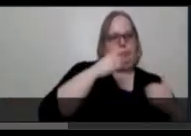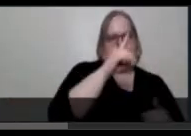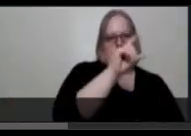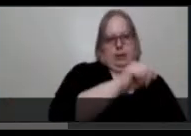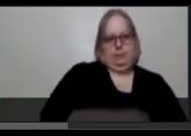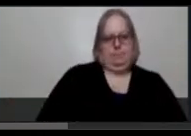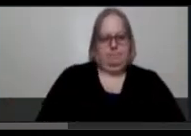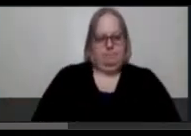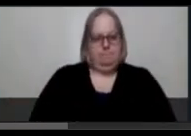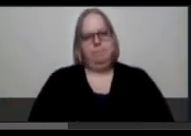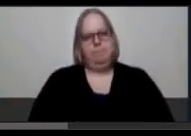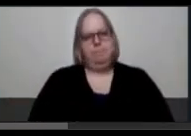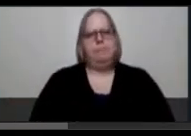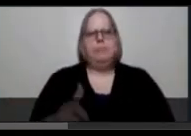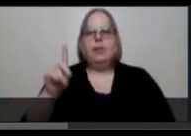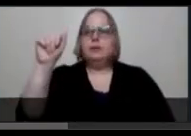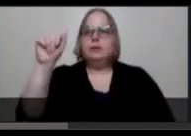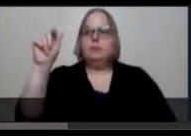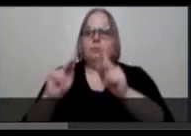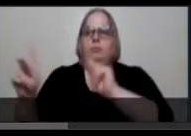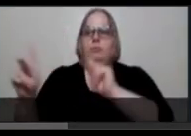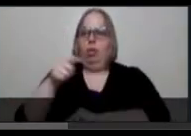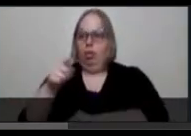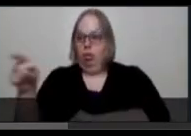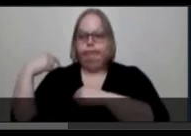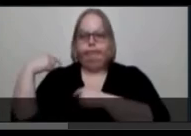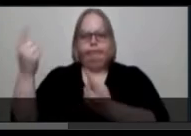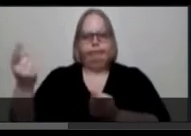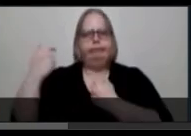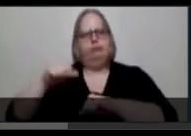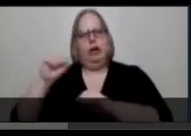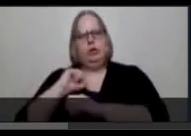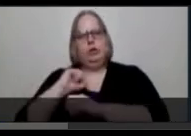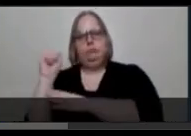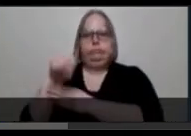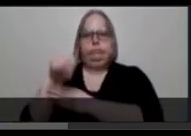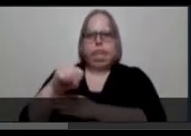Disabled people have attempted to conquer this stigma in a variety of different ways,